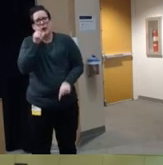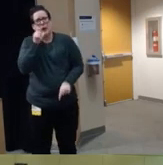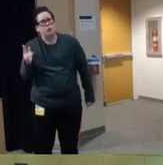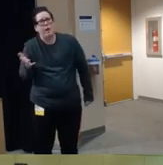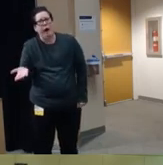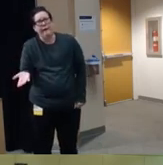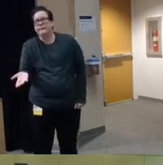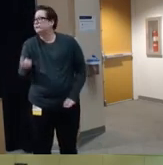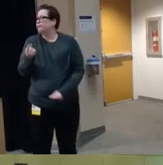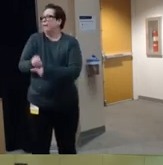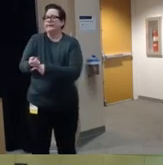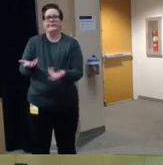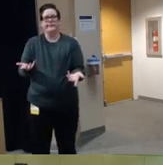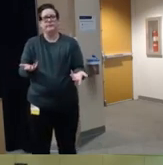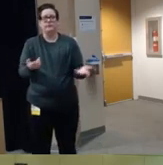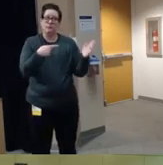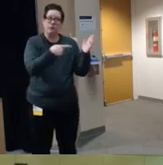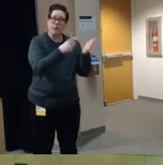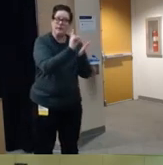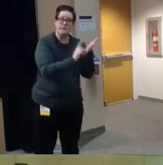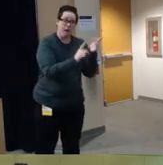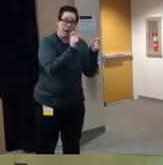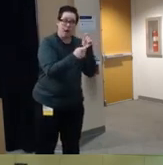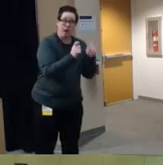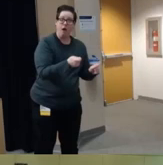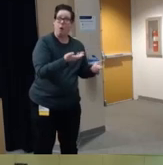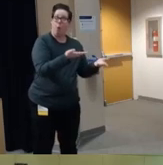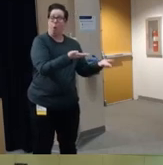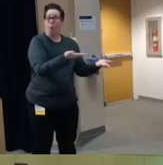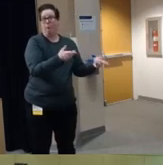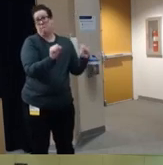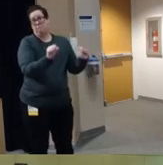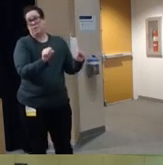know looking at some of these design modifications um is one potential area that we could um make